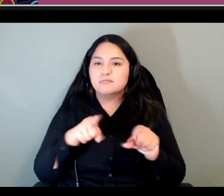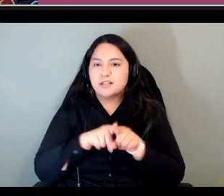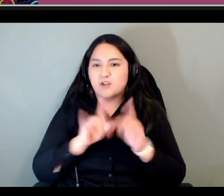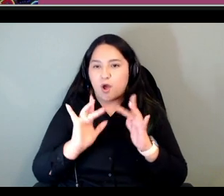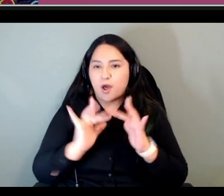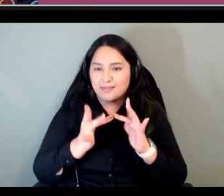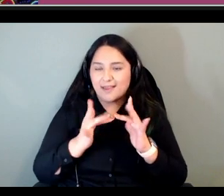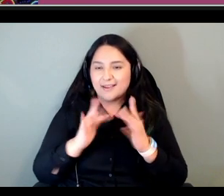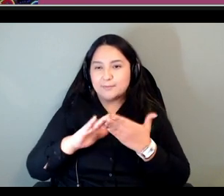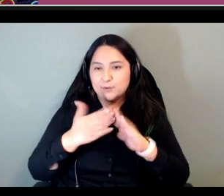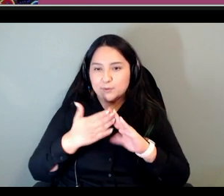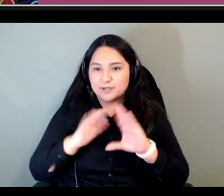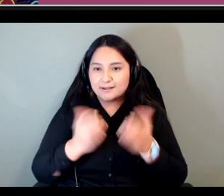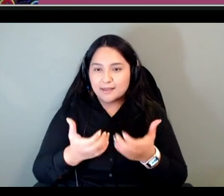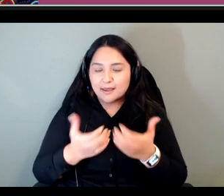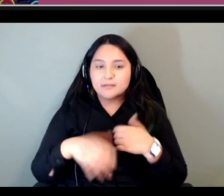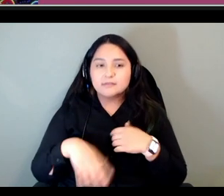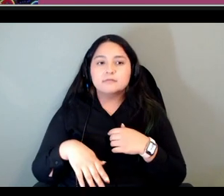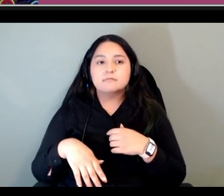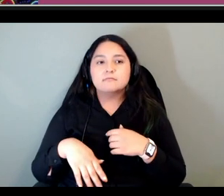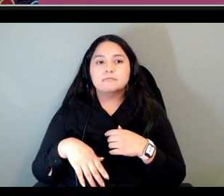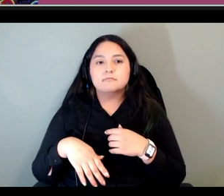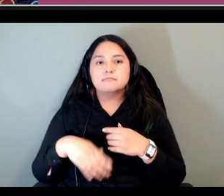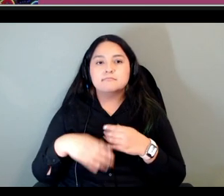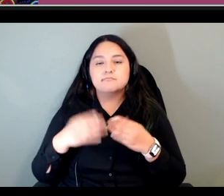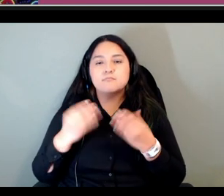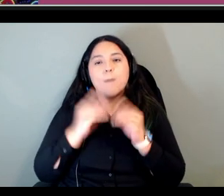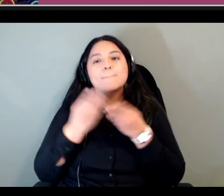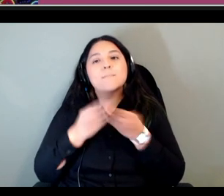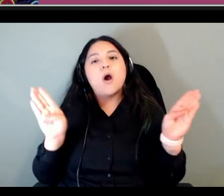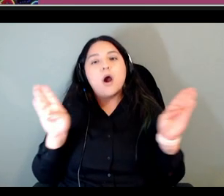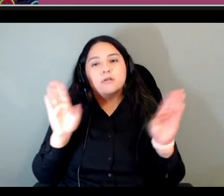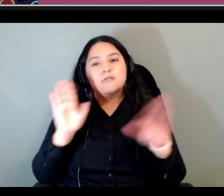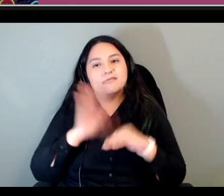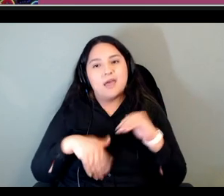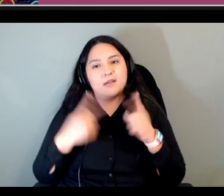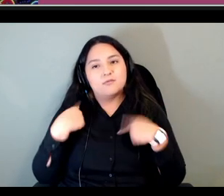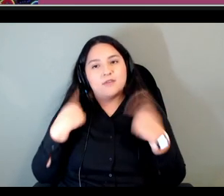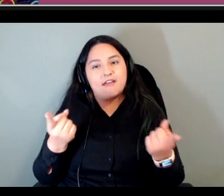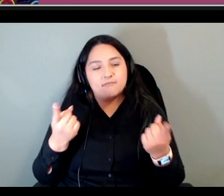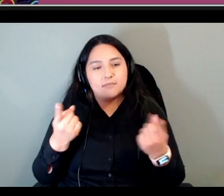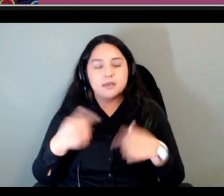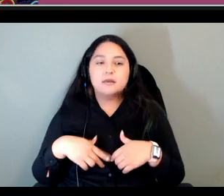um in a in a broader way than we have been um perhaps creating additional standalone